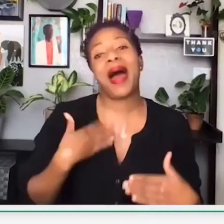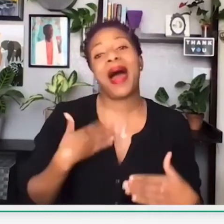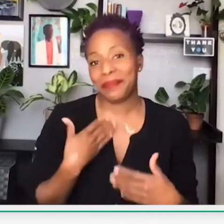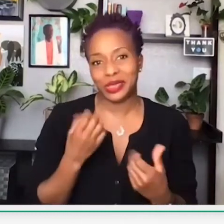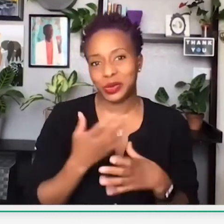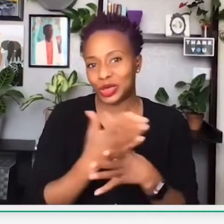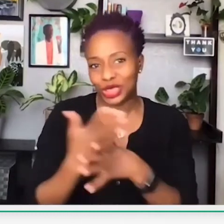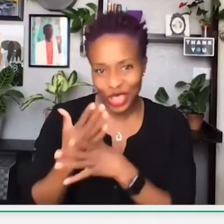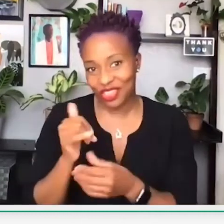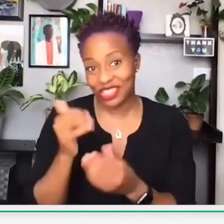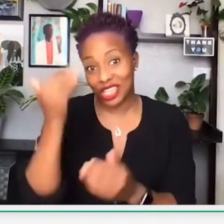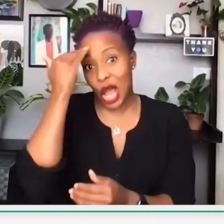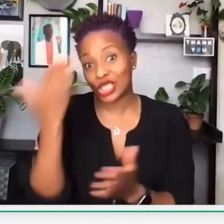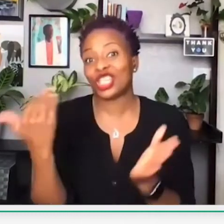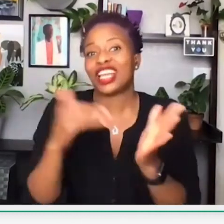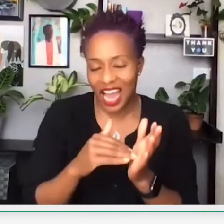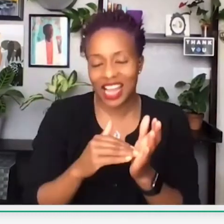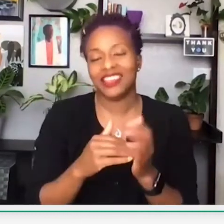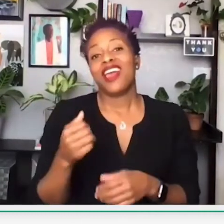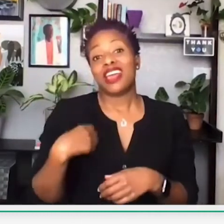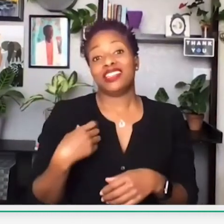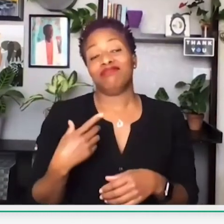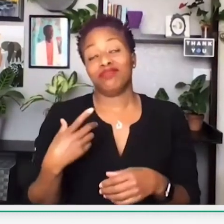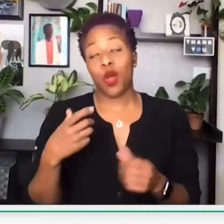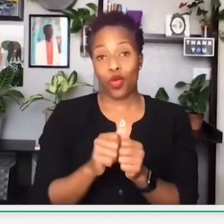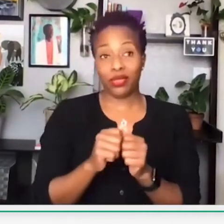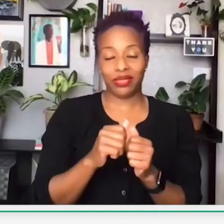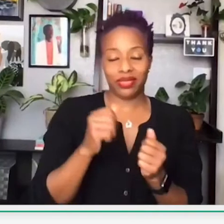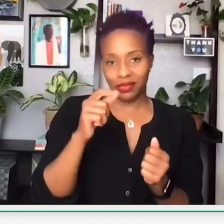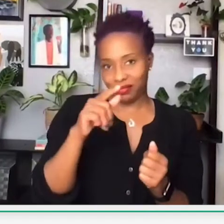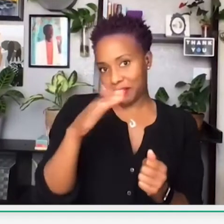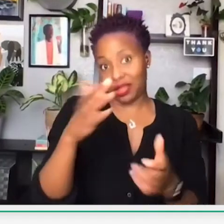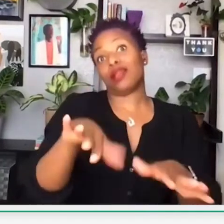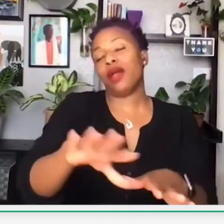I've hosted this event several times in the past, and I'm very happy to share this knowledge again